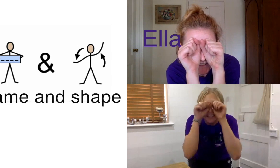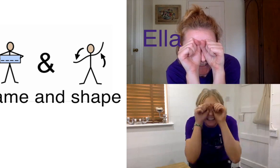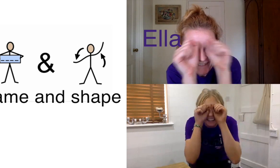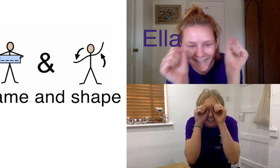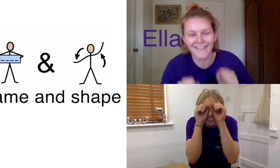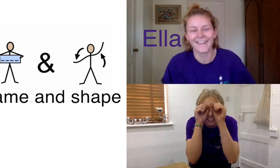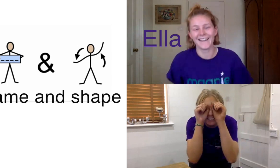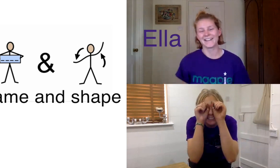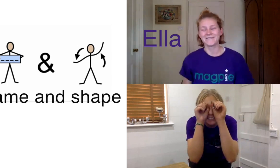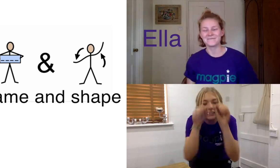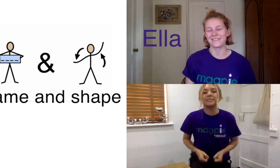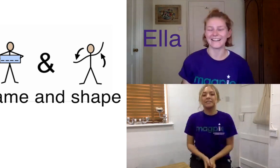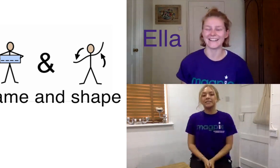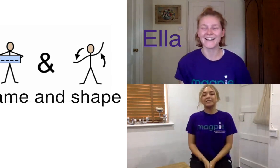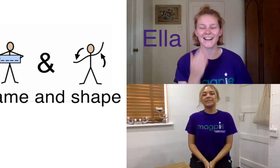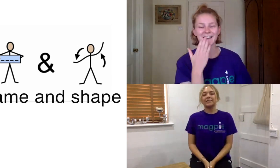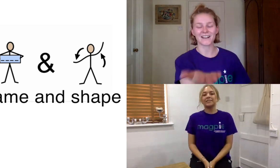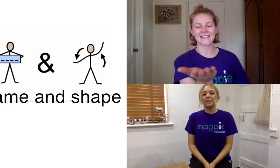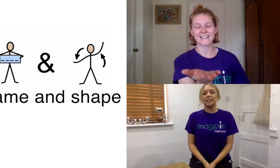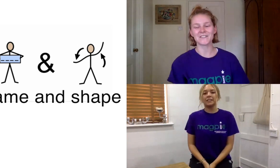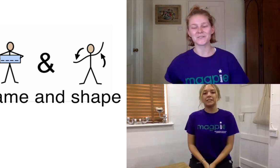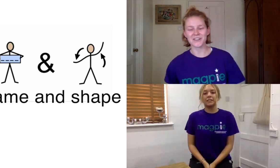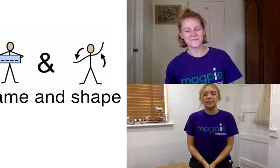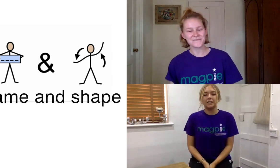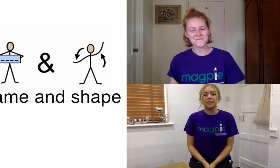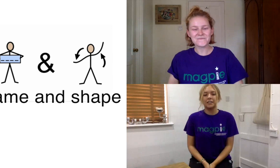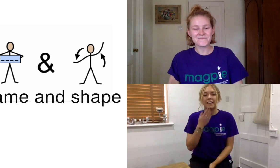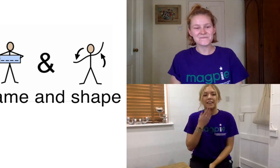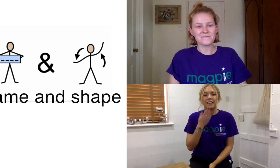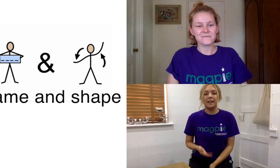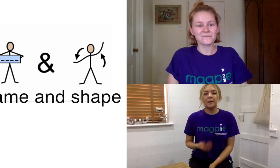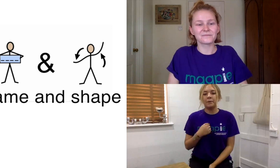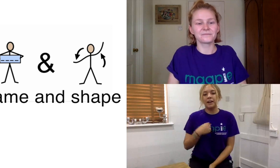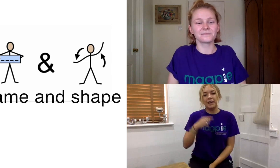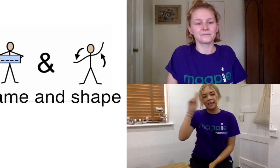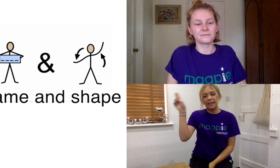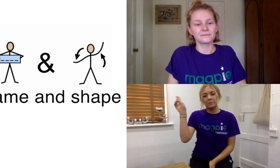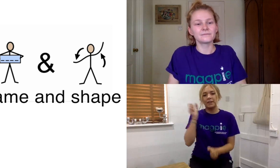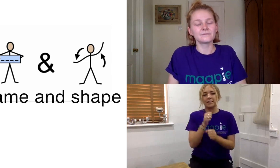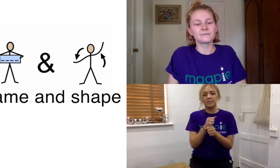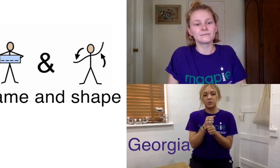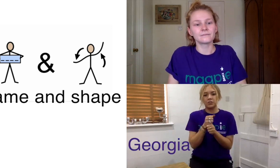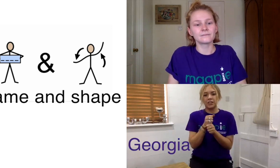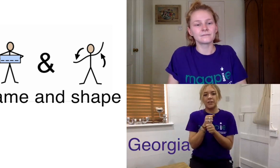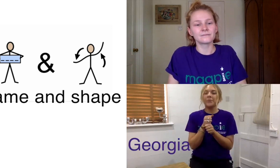ella brilliant i'm gonna pass it to you georgia thank you ella my name is georgia